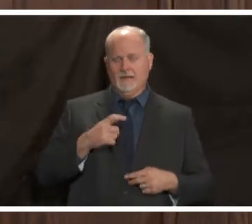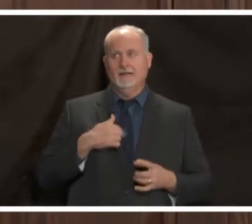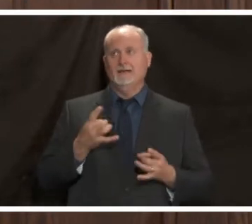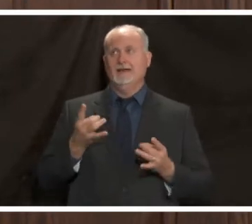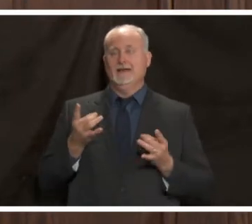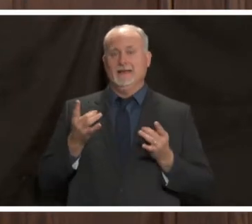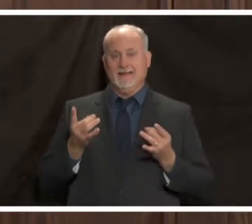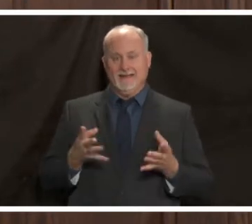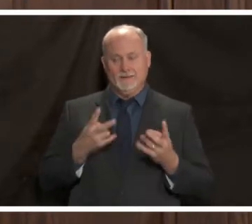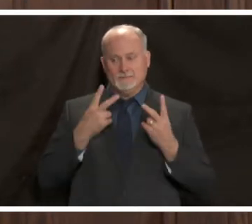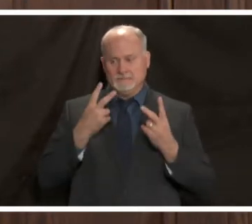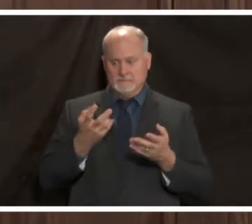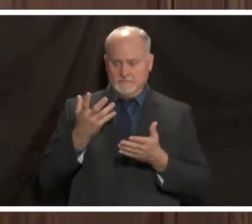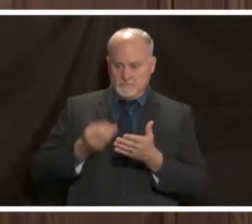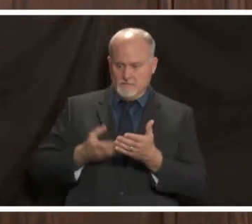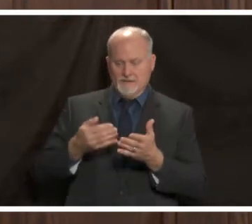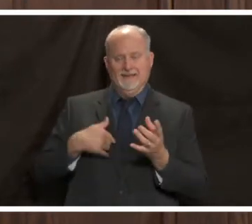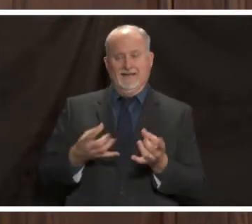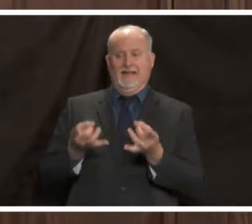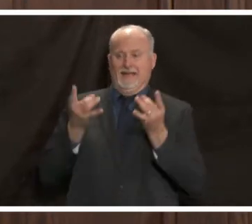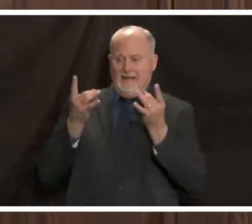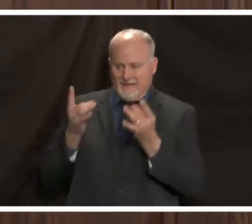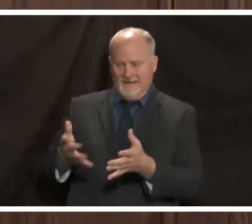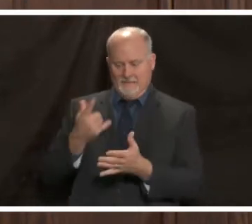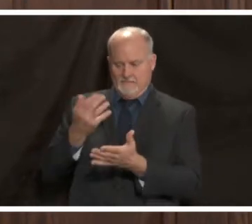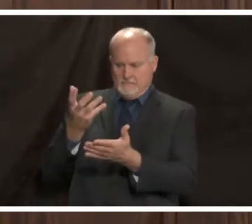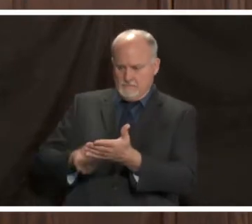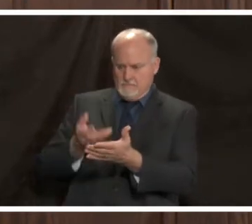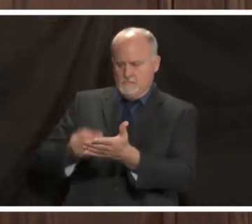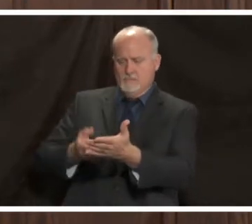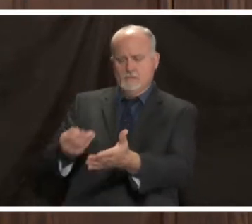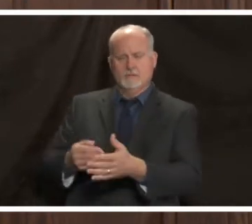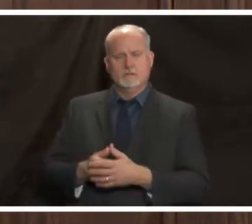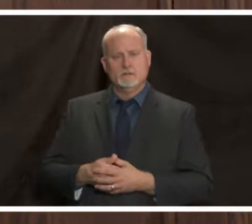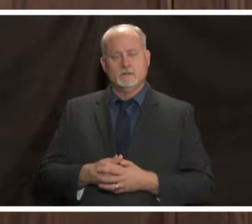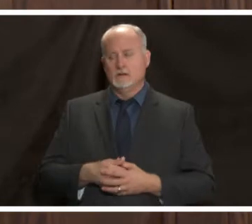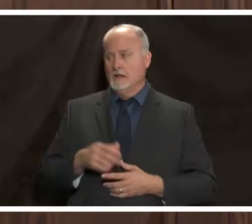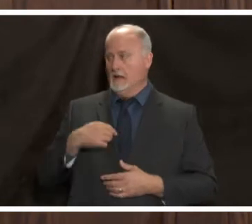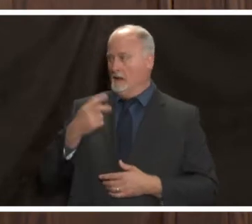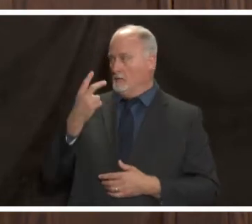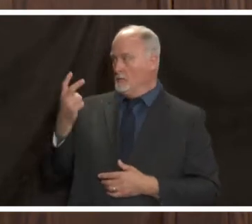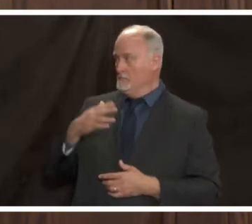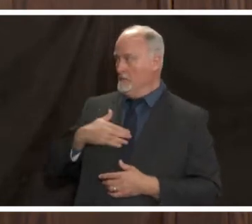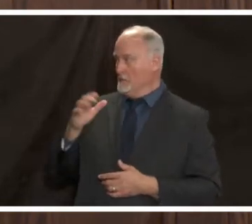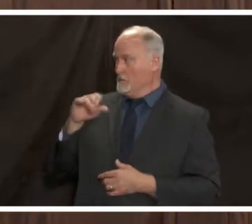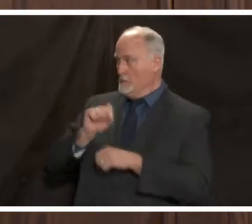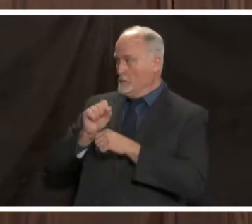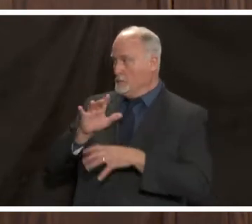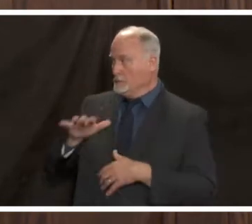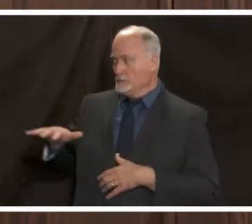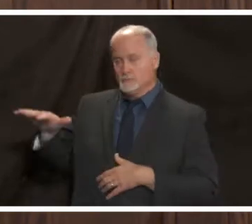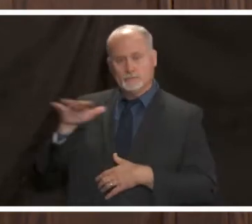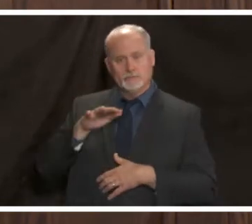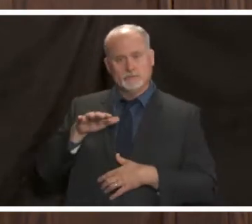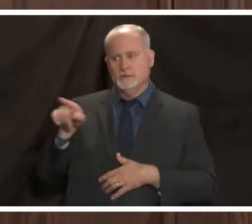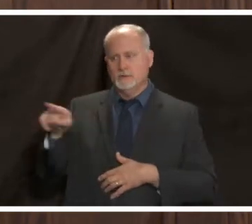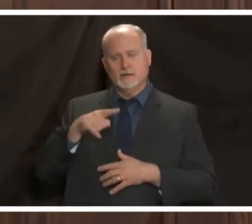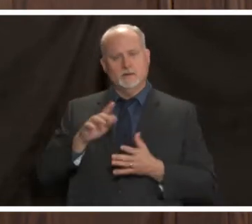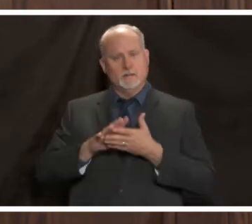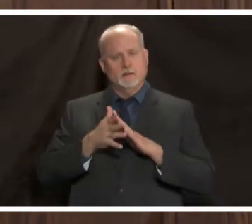i genuinely hate that and i look at my colleagues in the hospital and i see them wearing out and